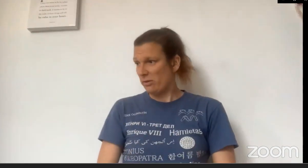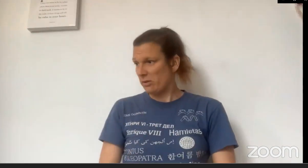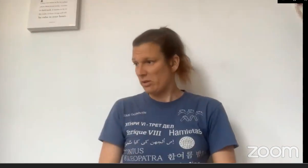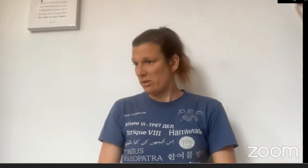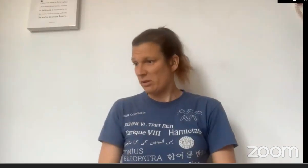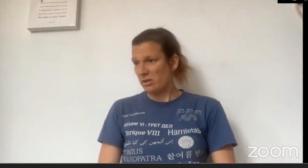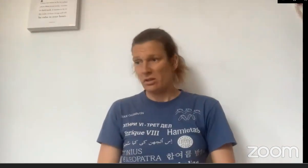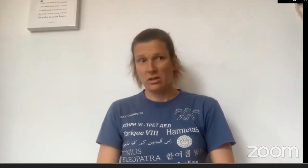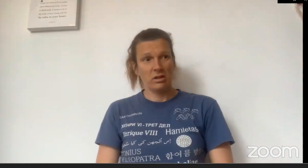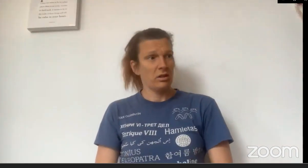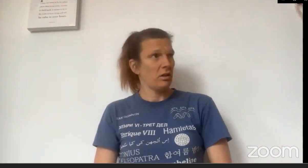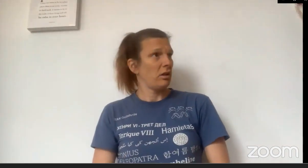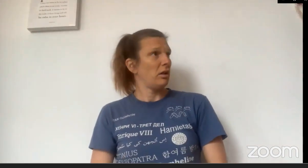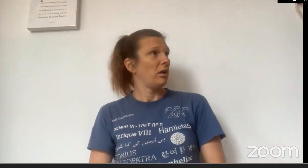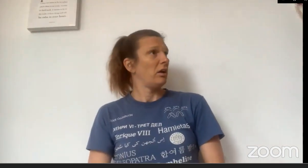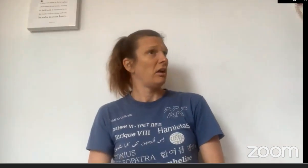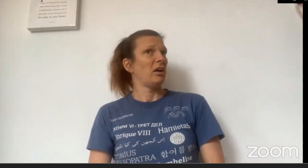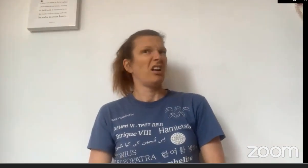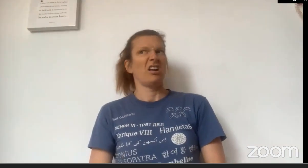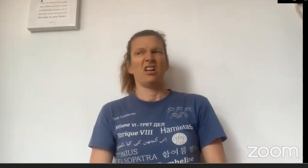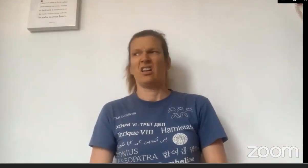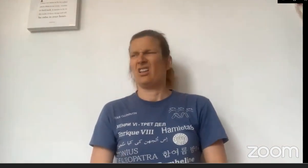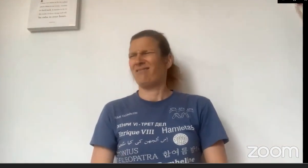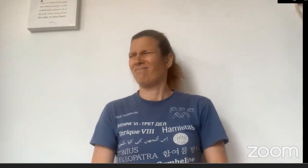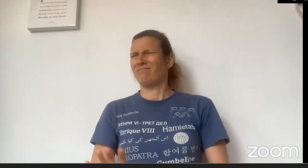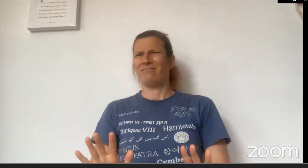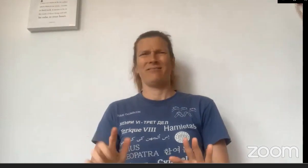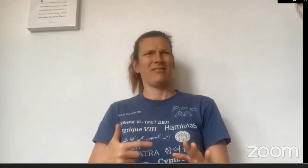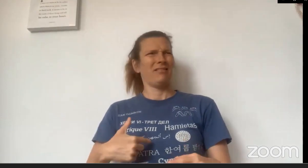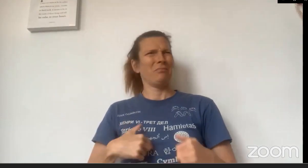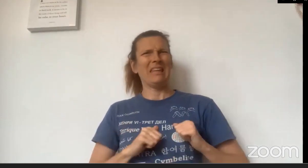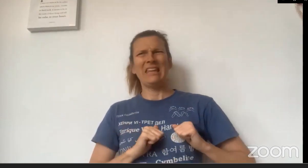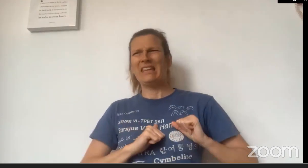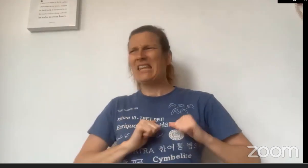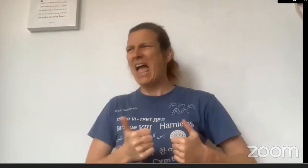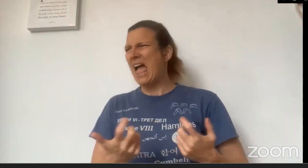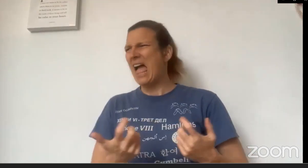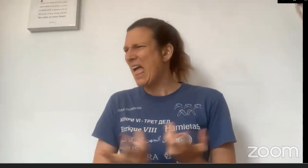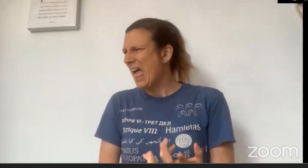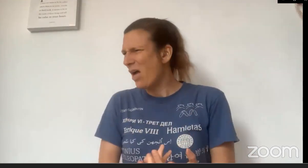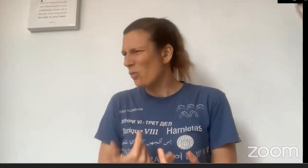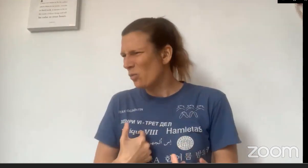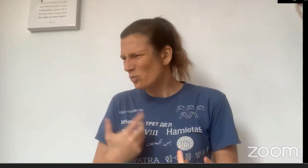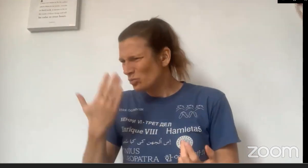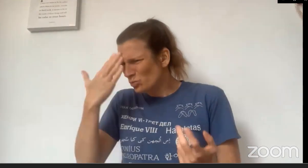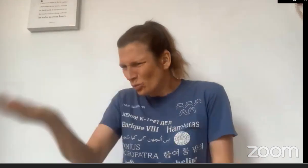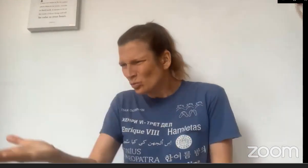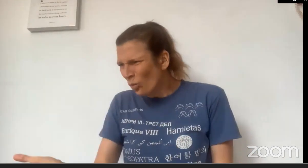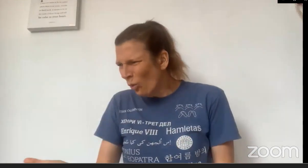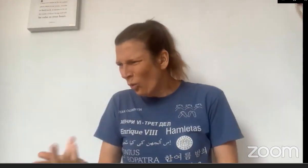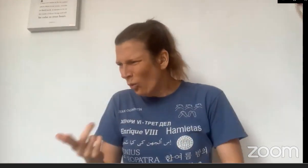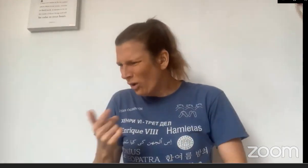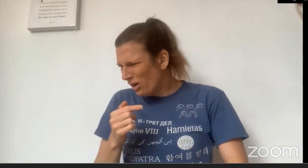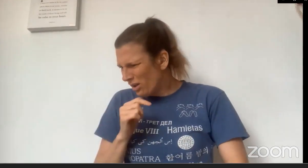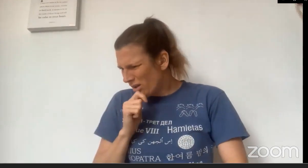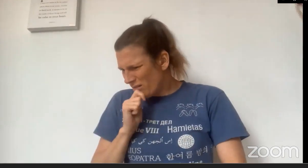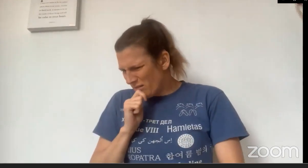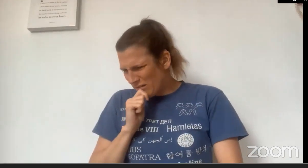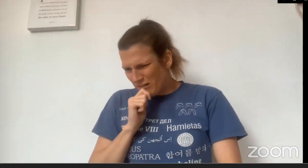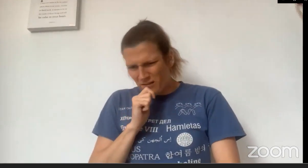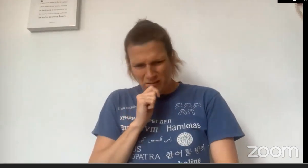The Wolf was absolutely confused.